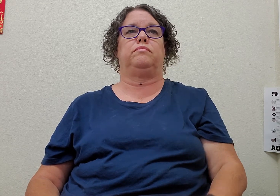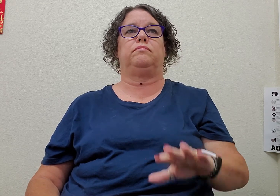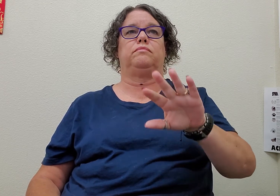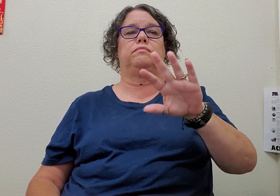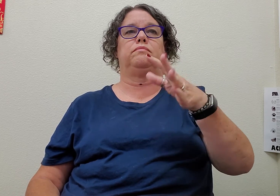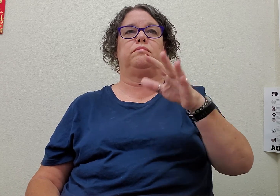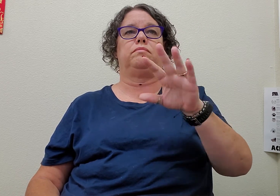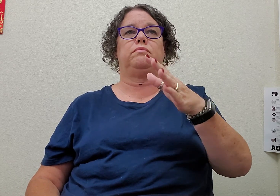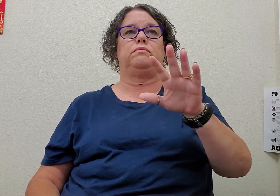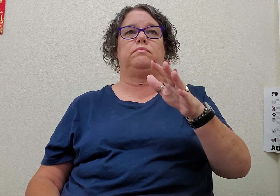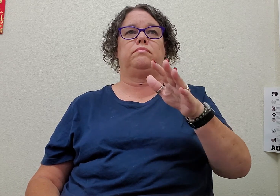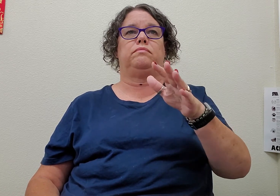so-so